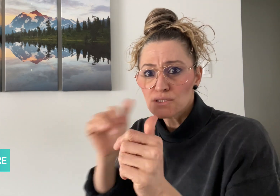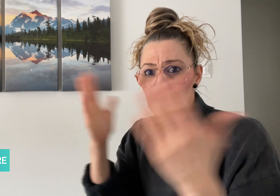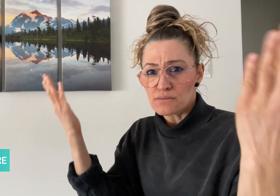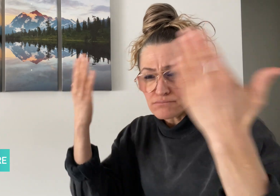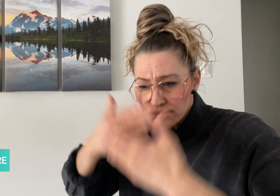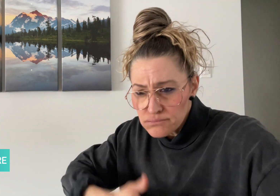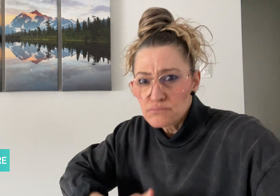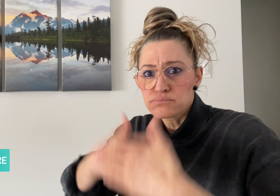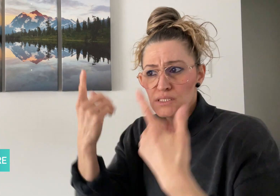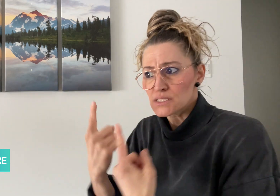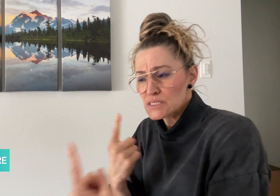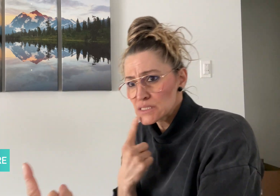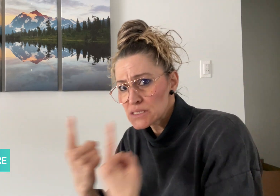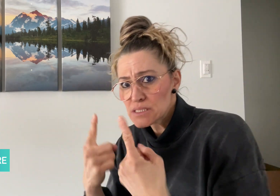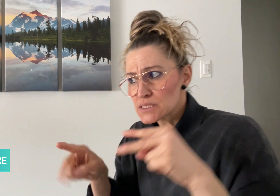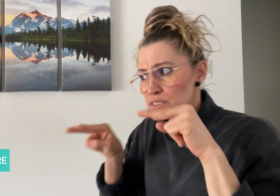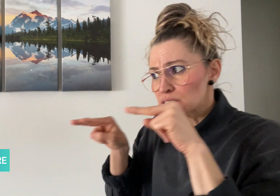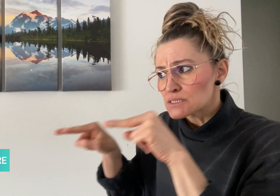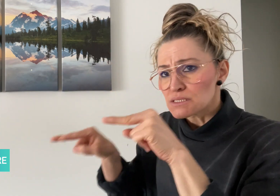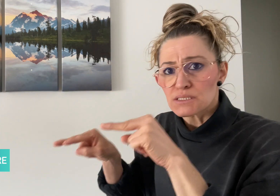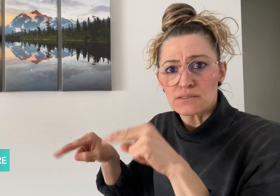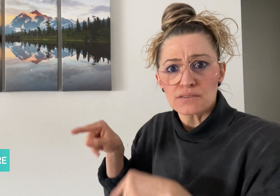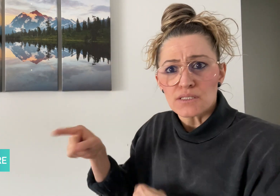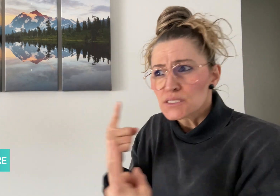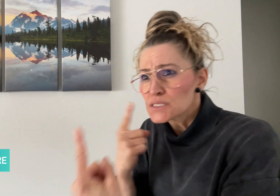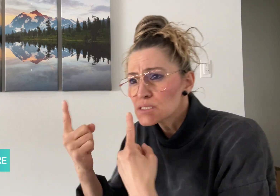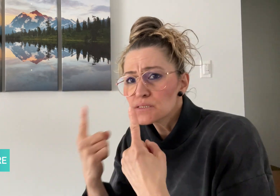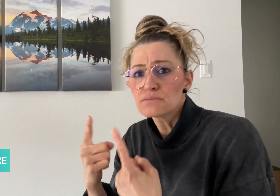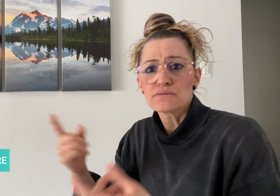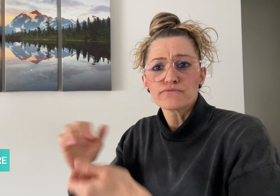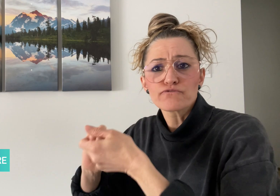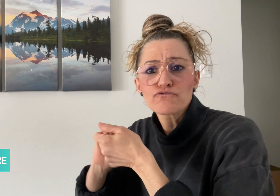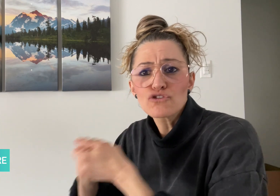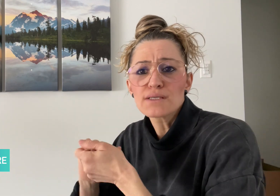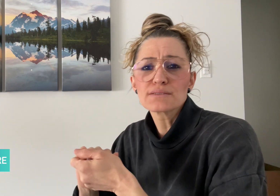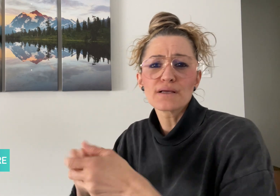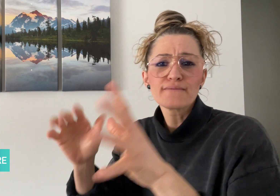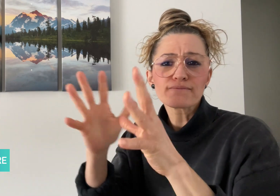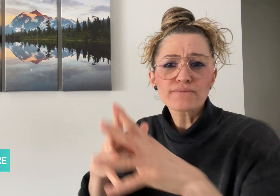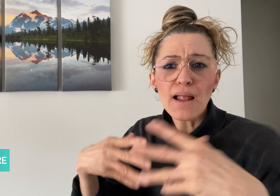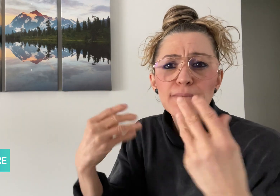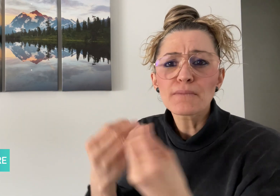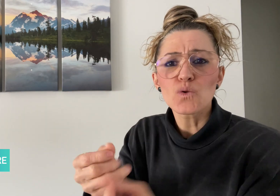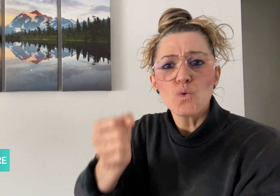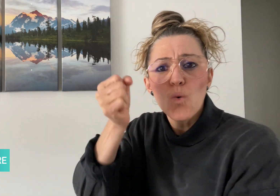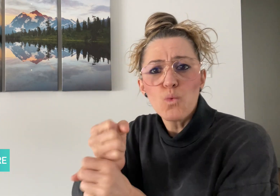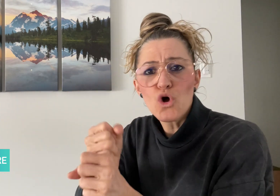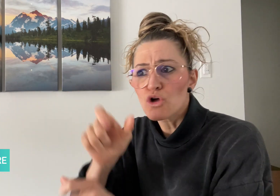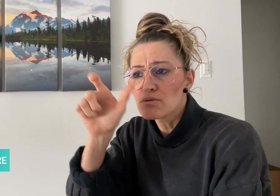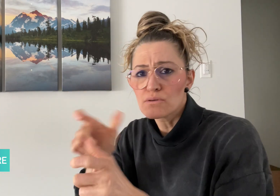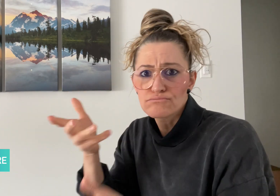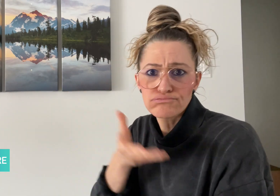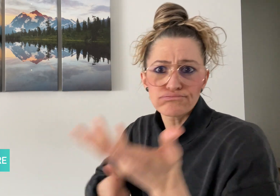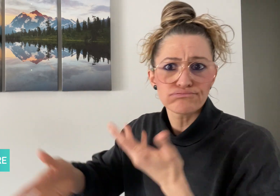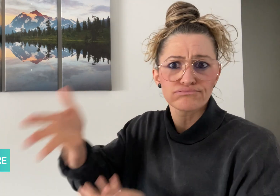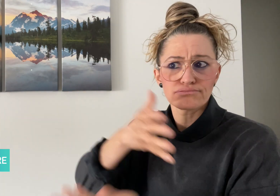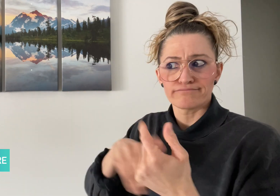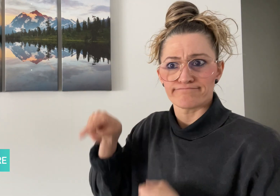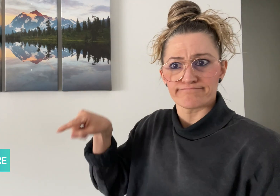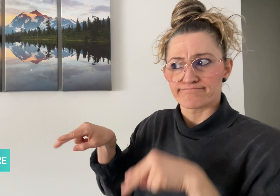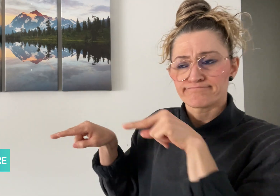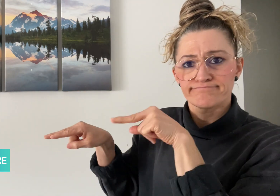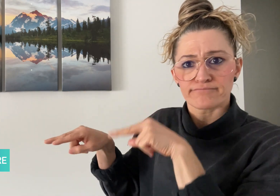with friends, relatives, and colleagues. The United Nations